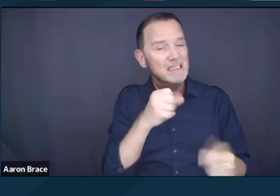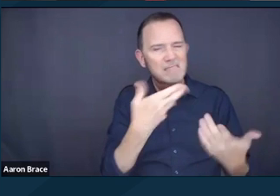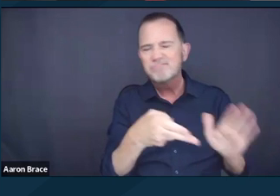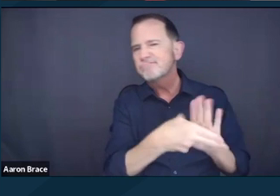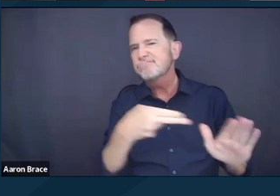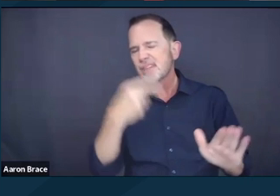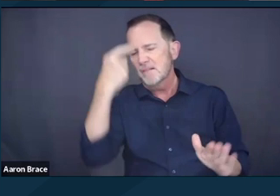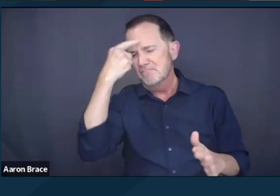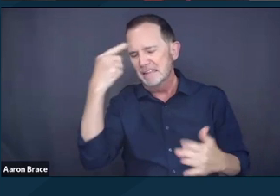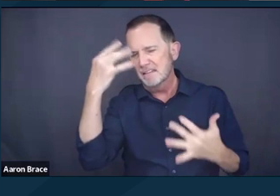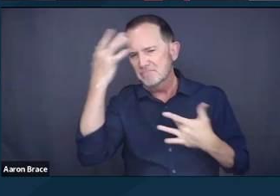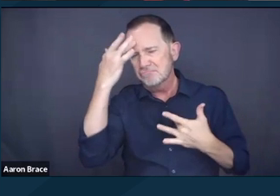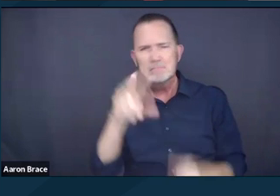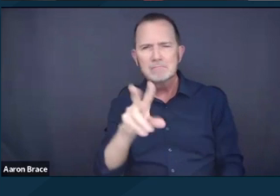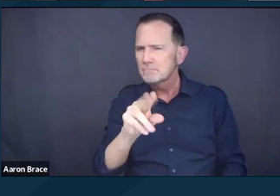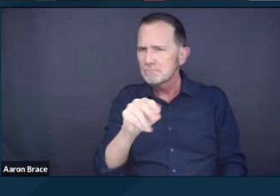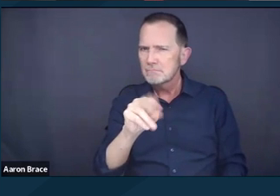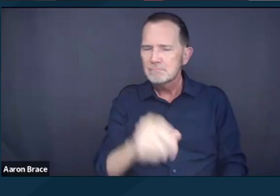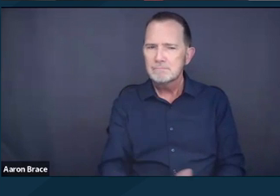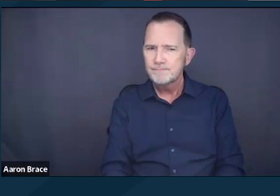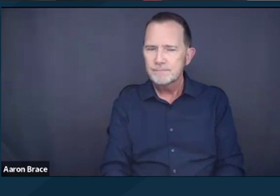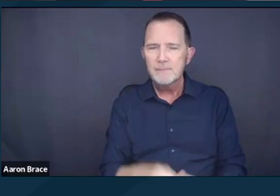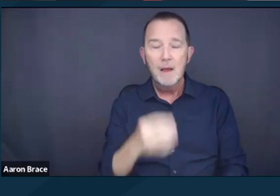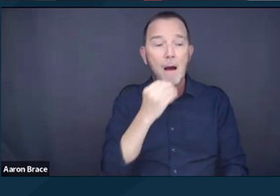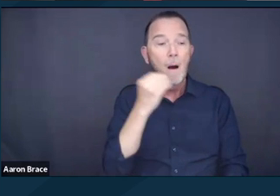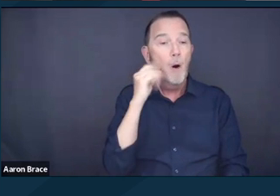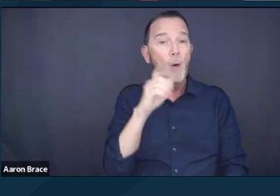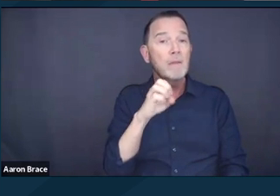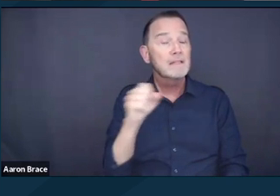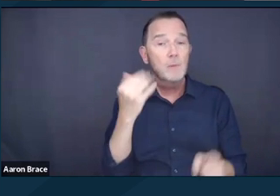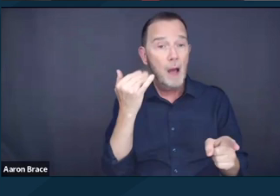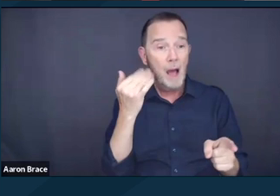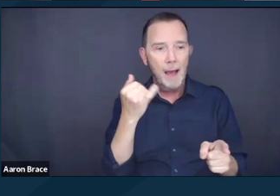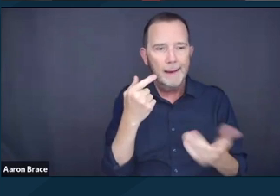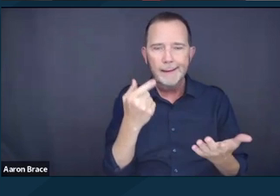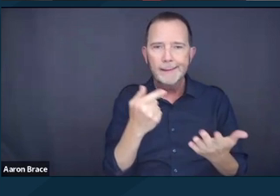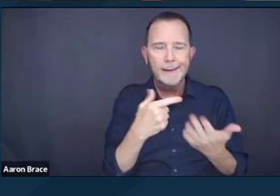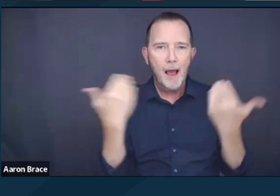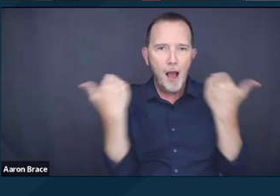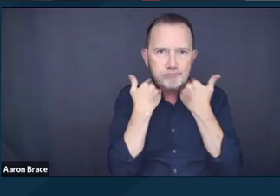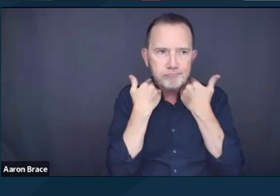In fact, homelessness is more frequently triggered by economic factors such as job loss.